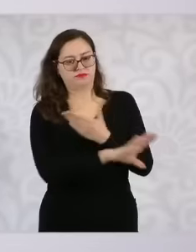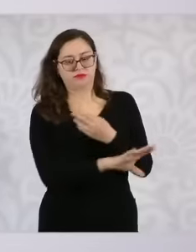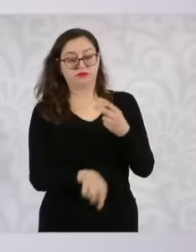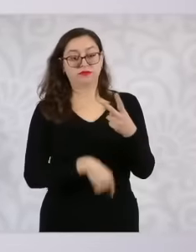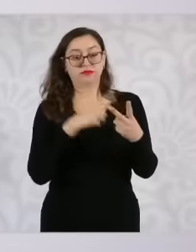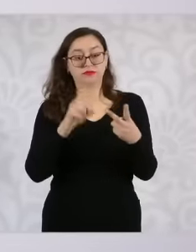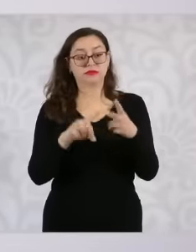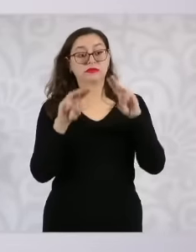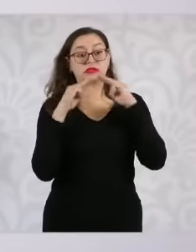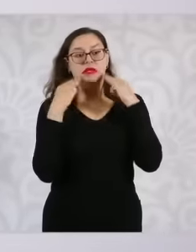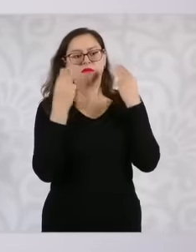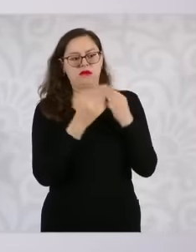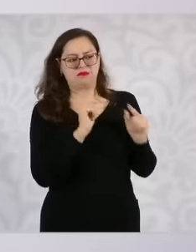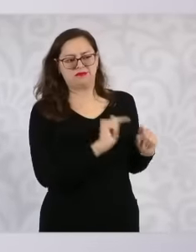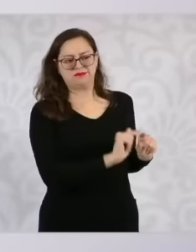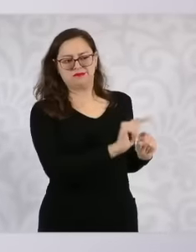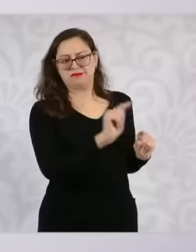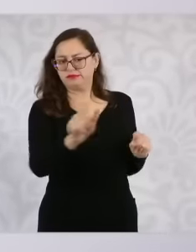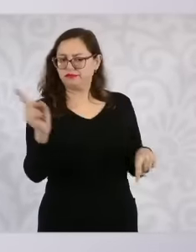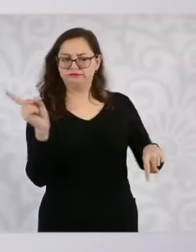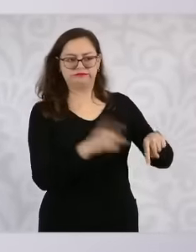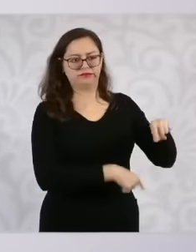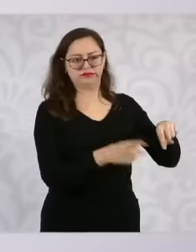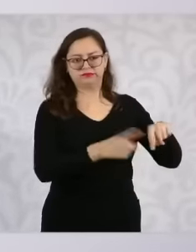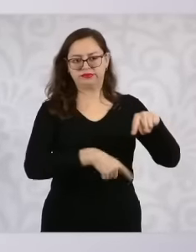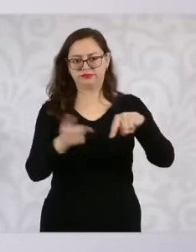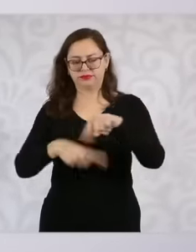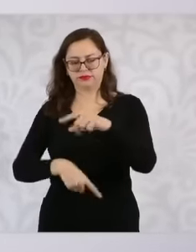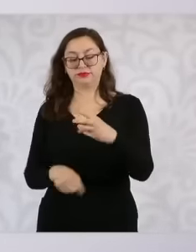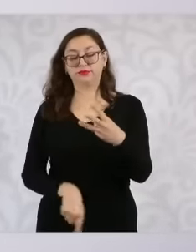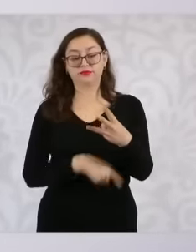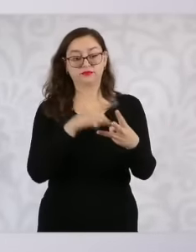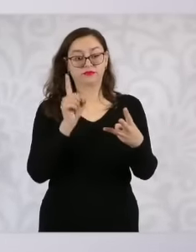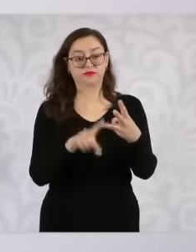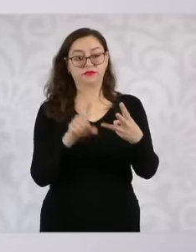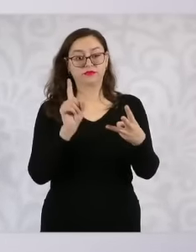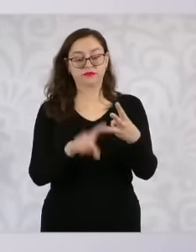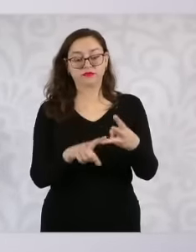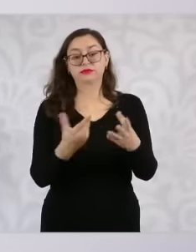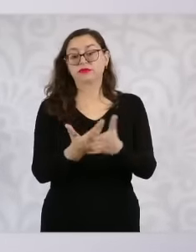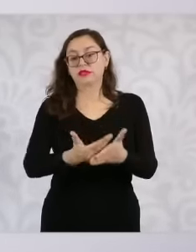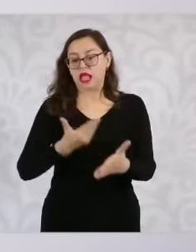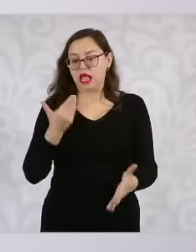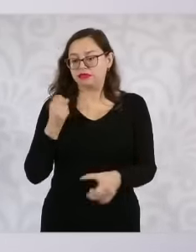areas of high crime incidence, strengthen the prevention and social proximity capabilities of